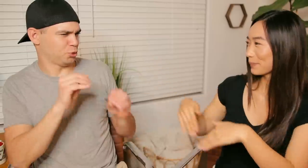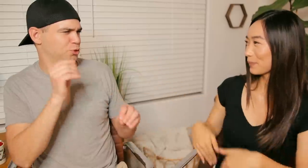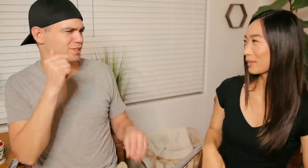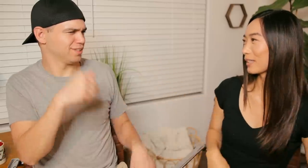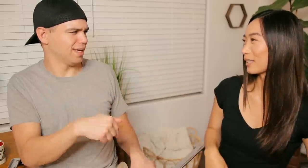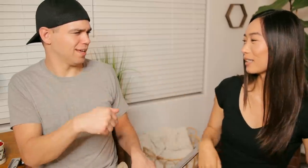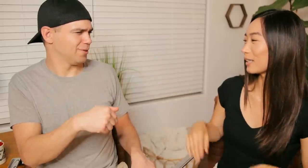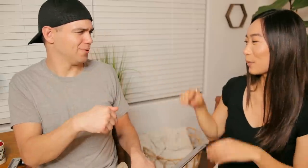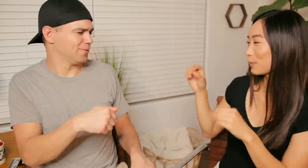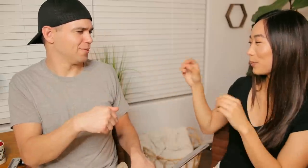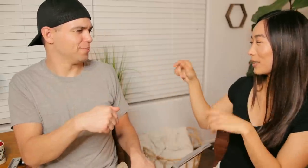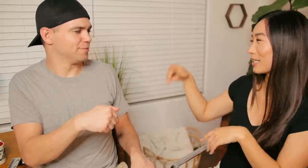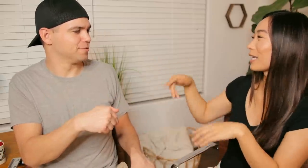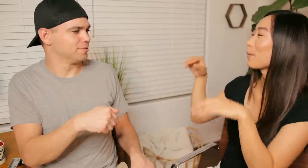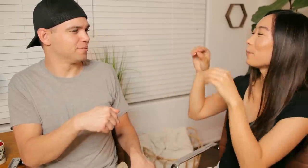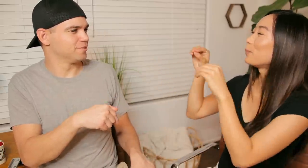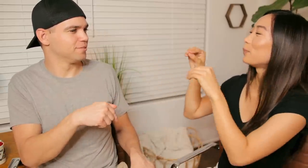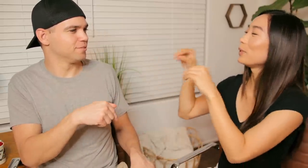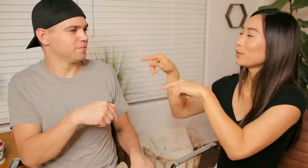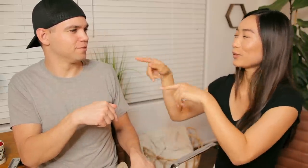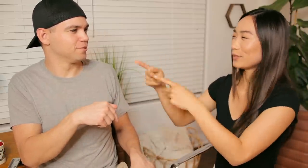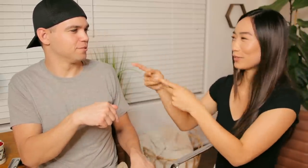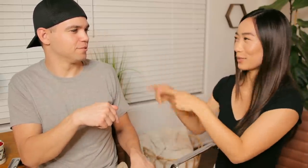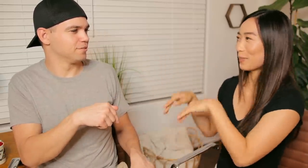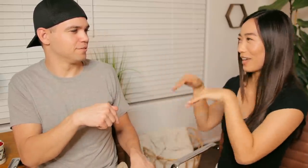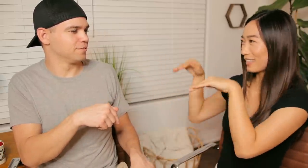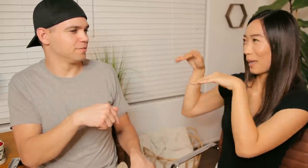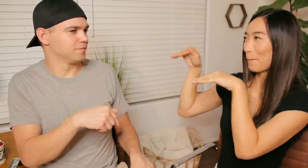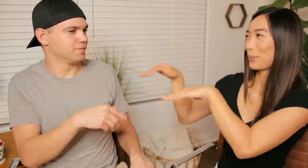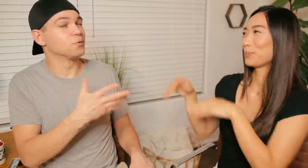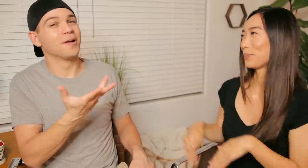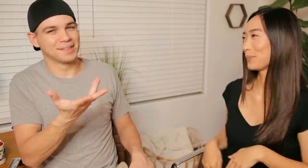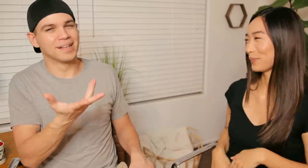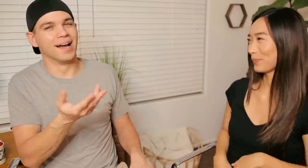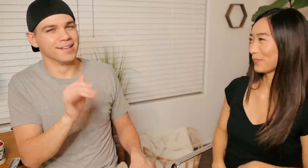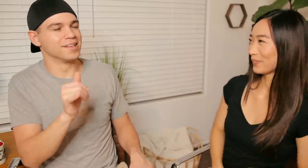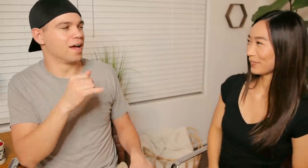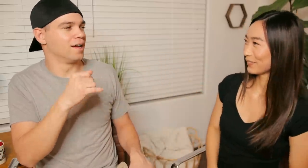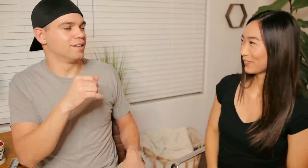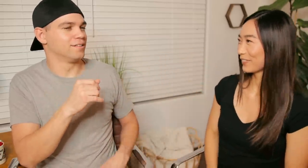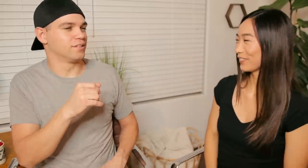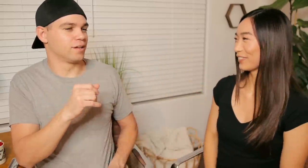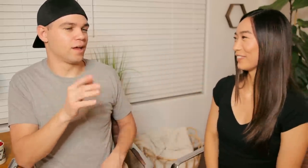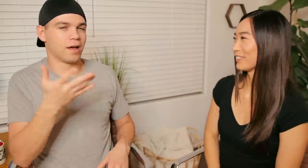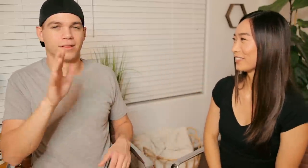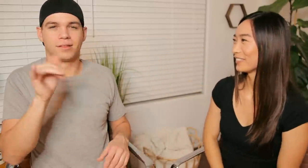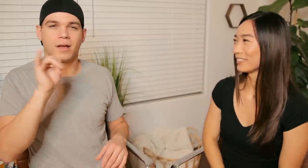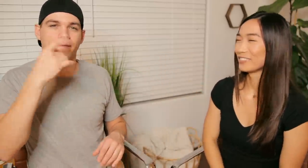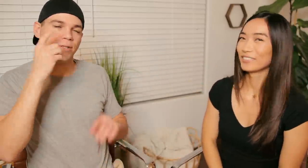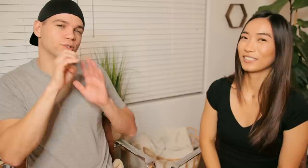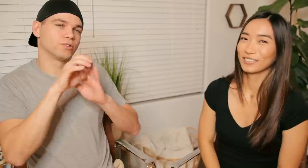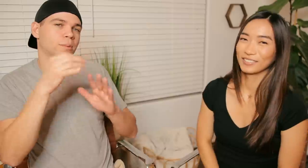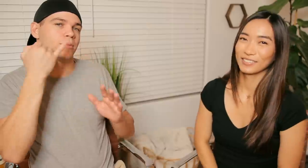R: Put down? E: Put down. Like put you in your spot R: yeah yeah kind of like for example